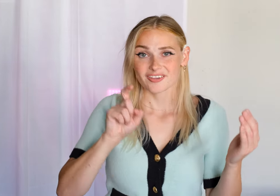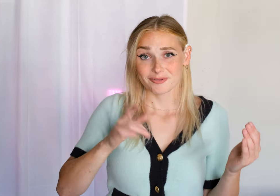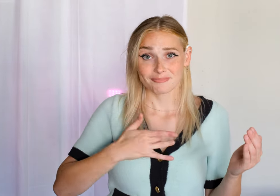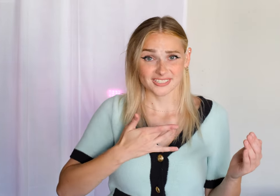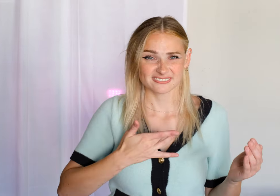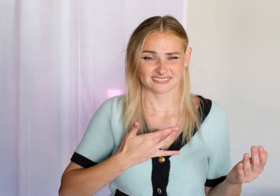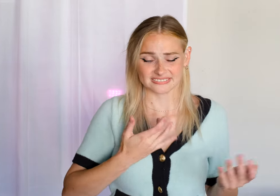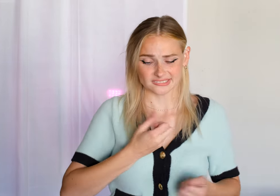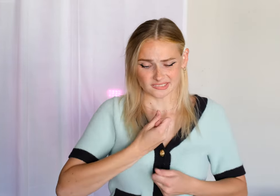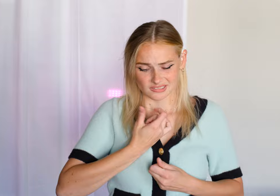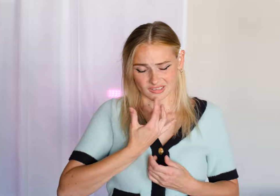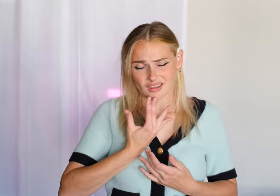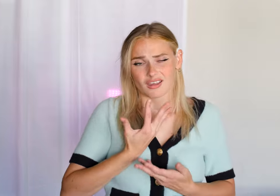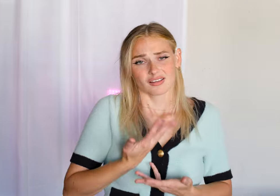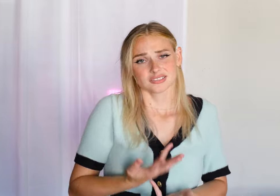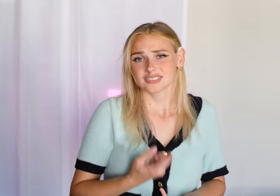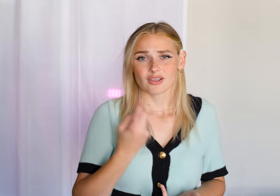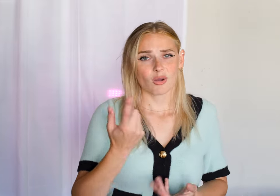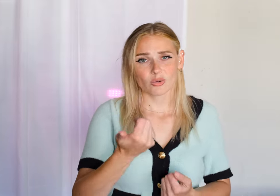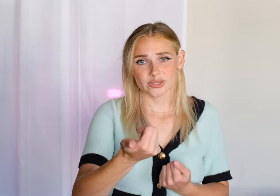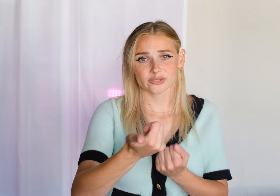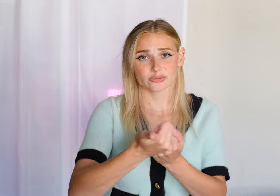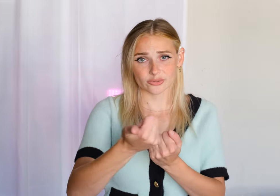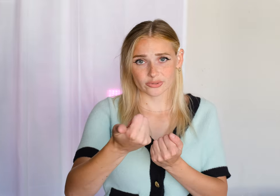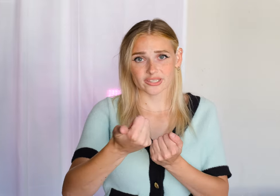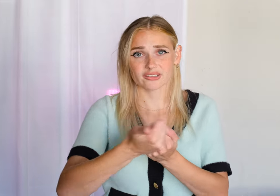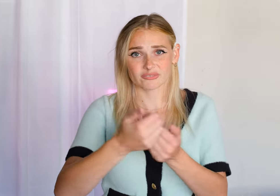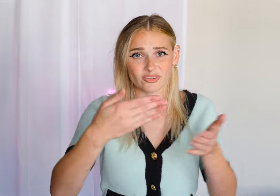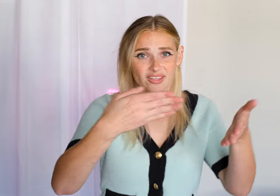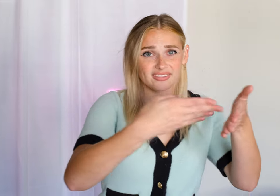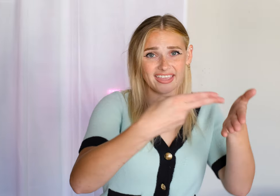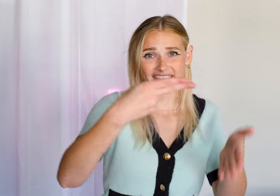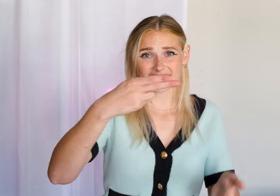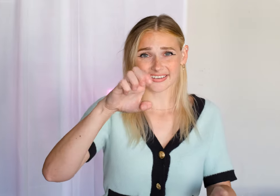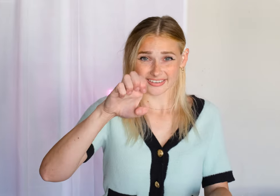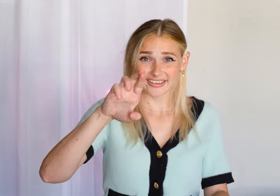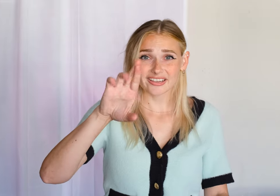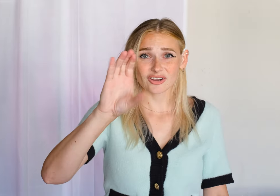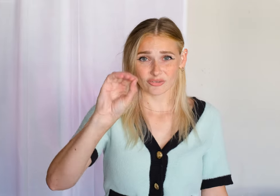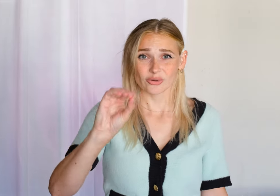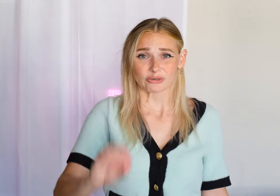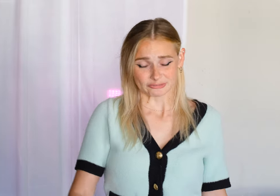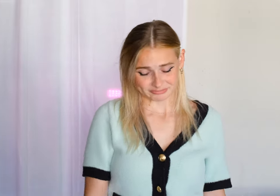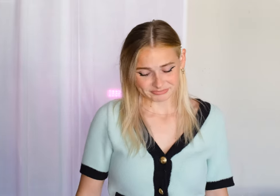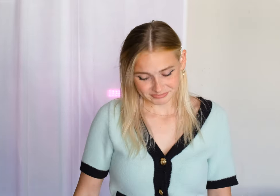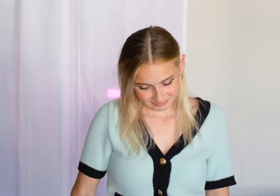🎶It must be exhausting always rooting for the anti-hero 🎶